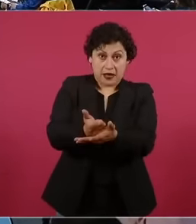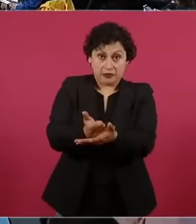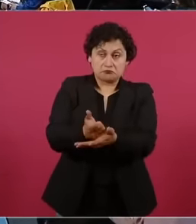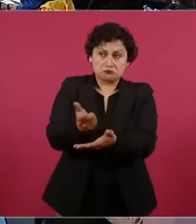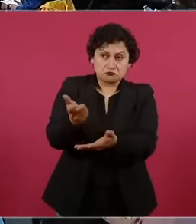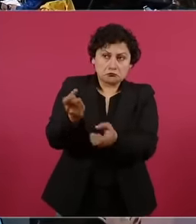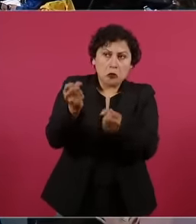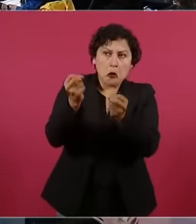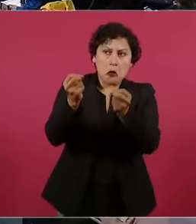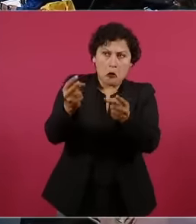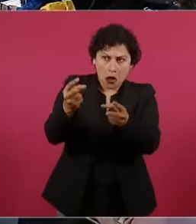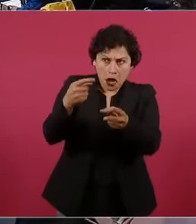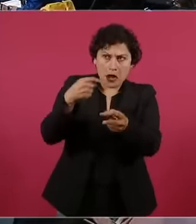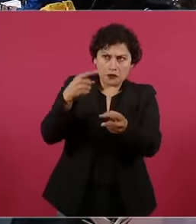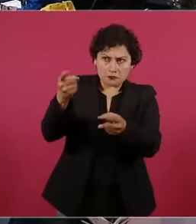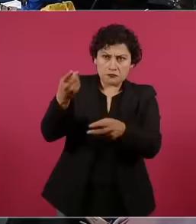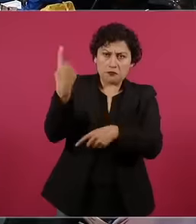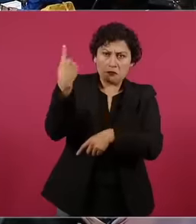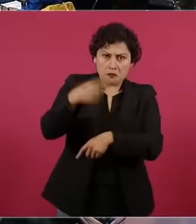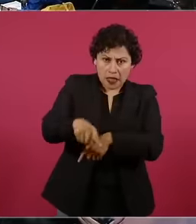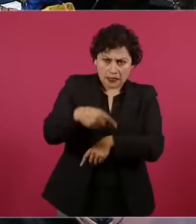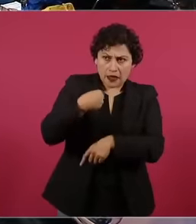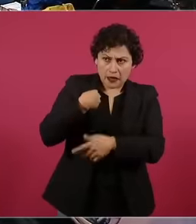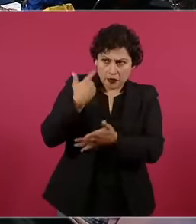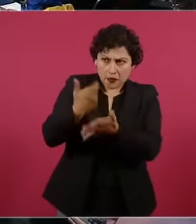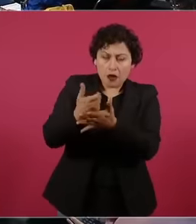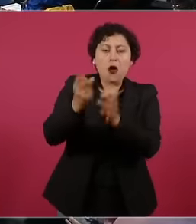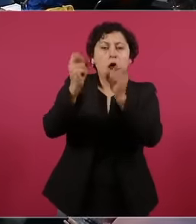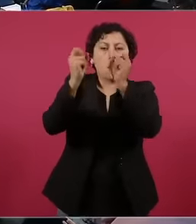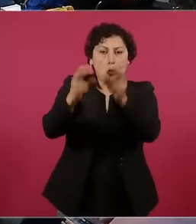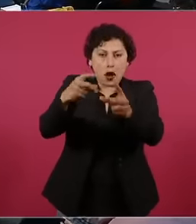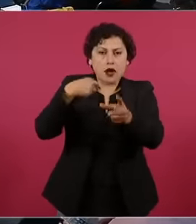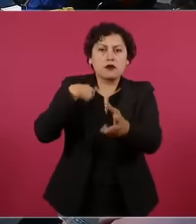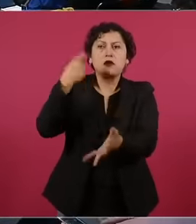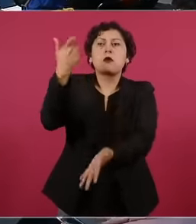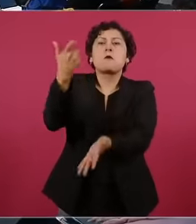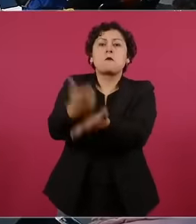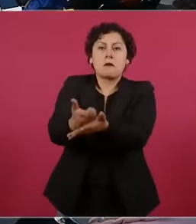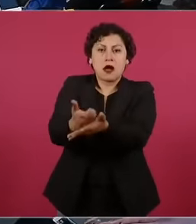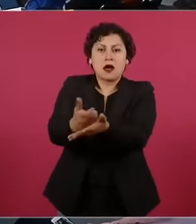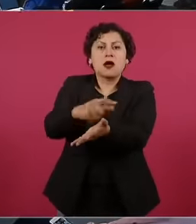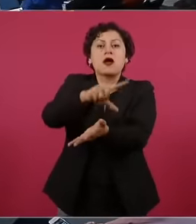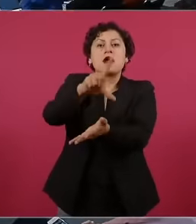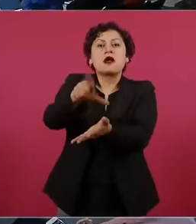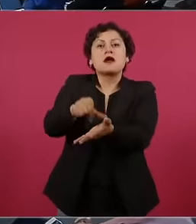well a compensation a